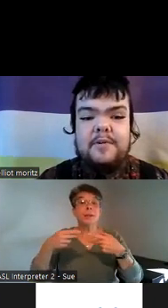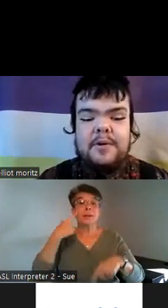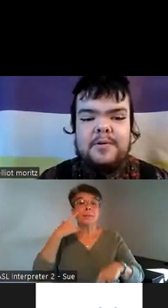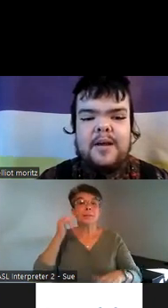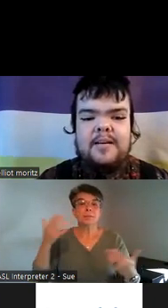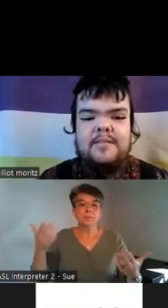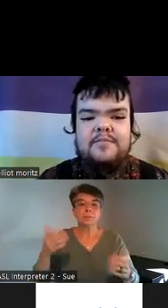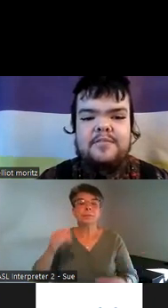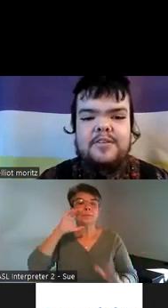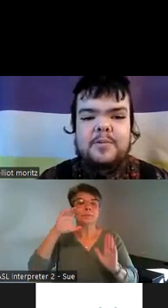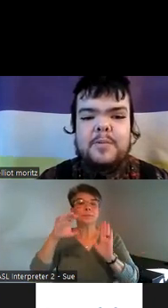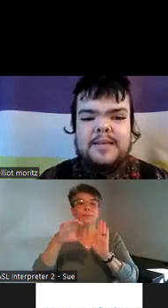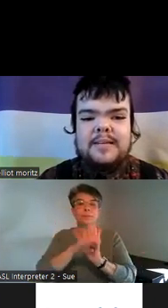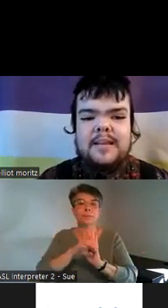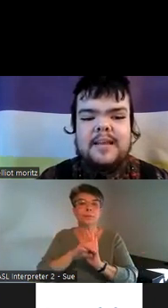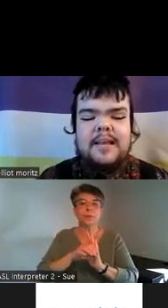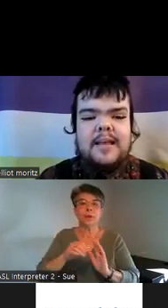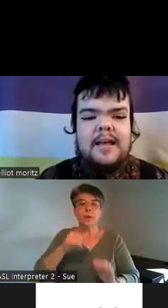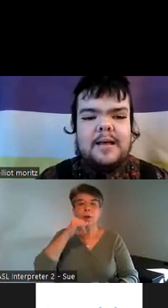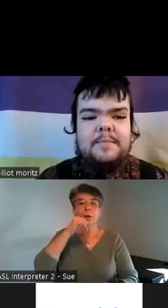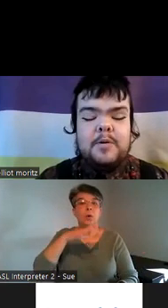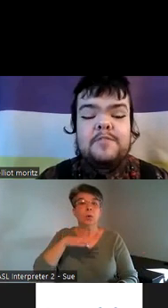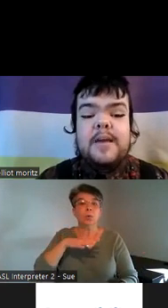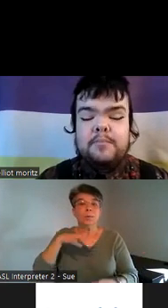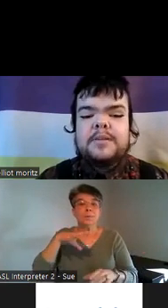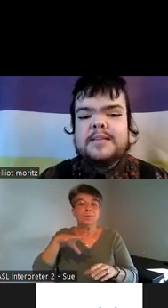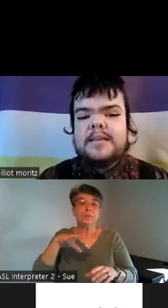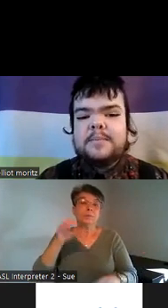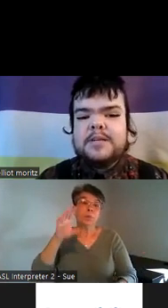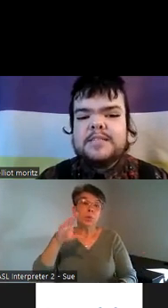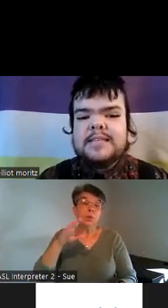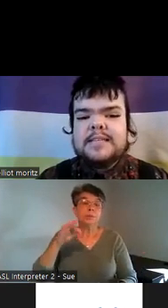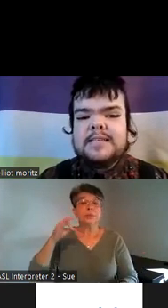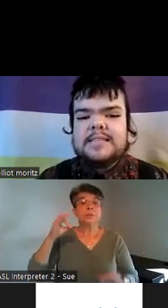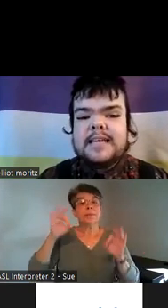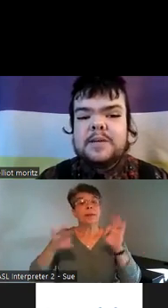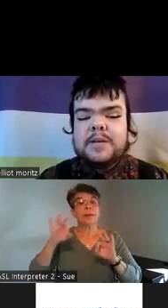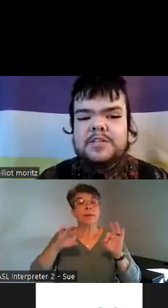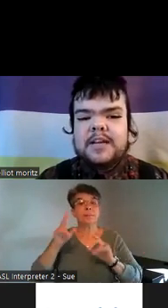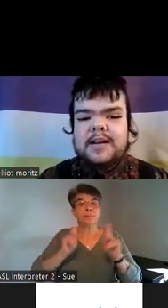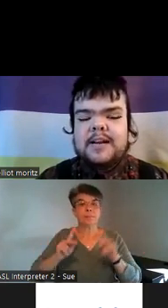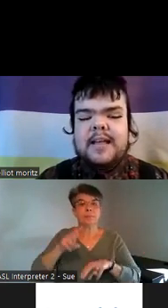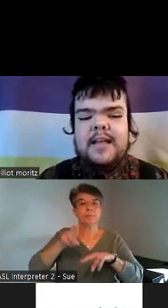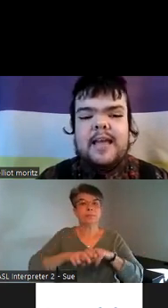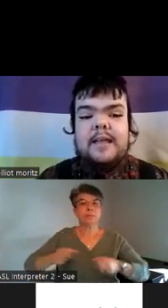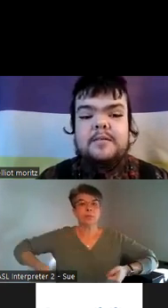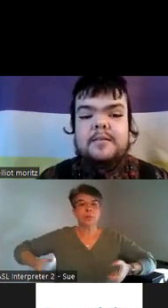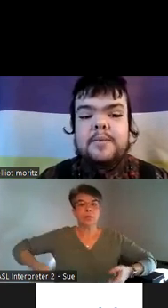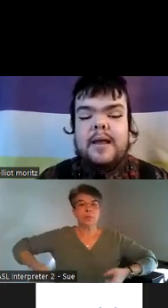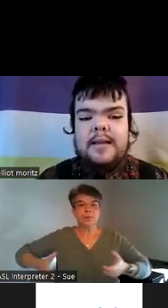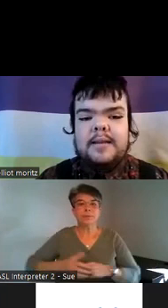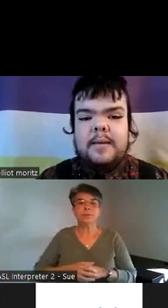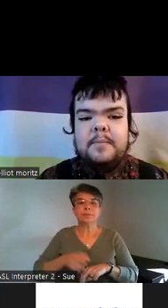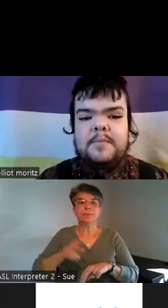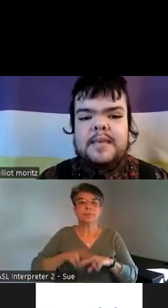photo of there's a woman um or a fem presenting person sitting in a wheelchair and behind them